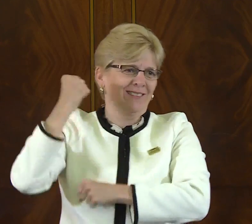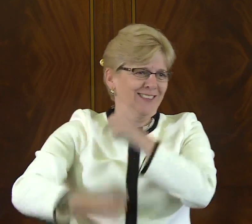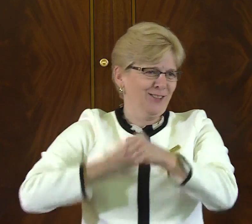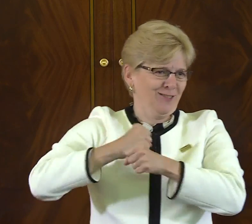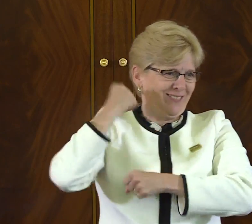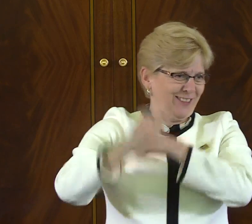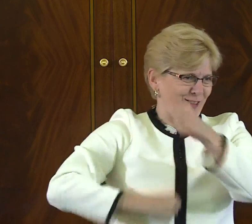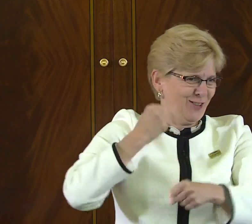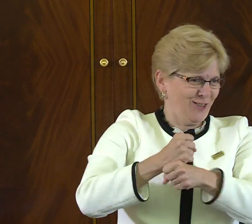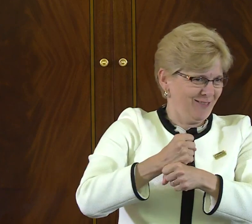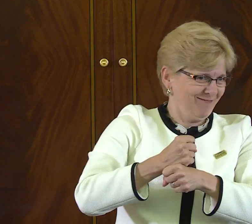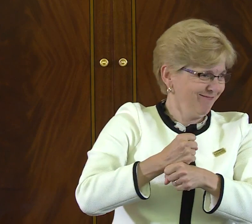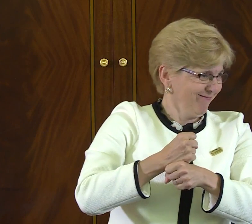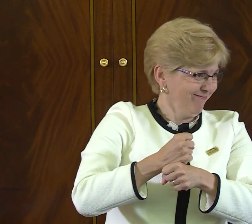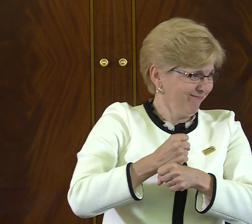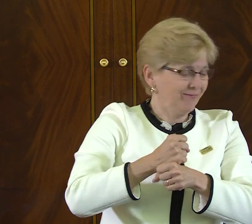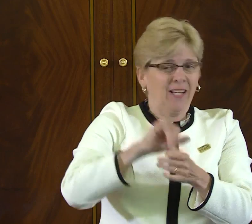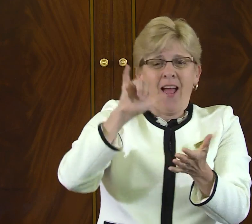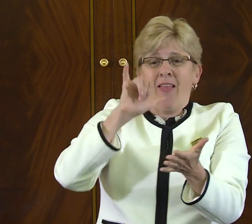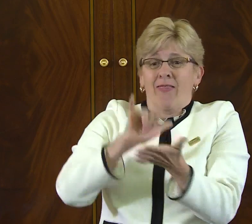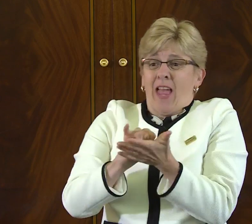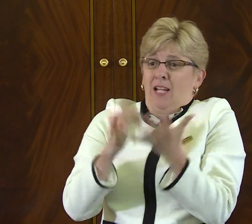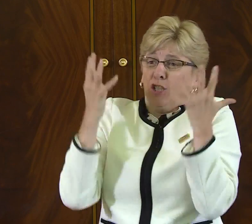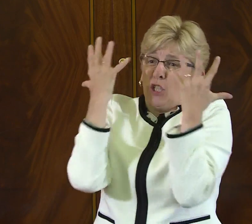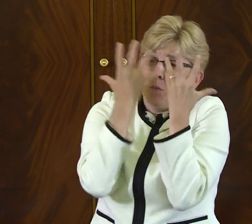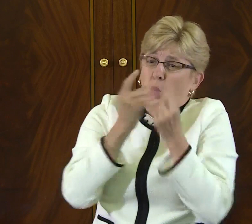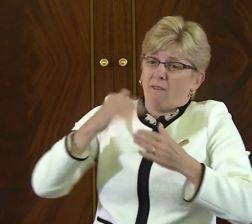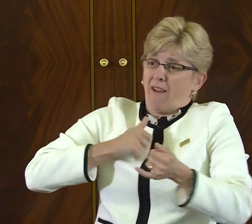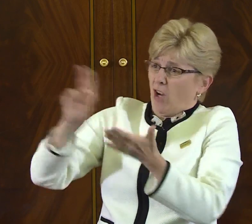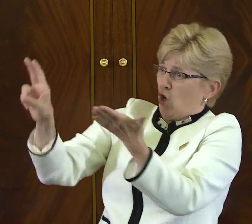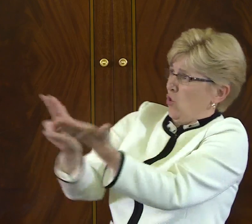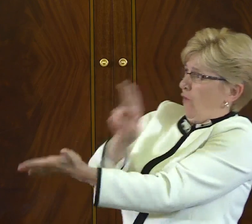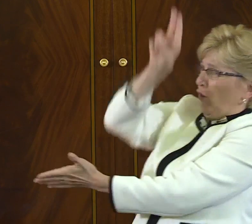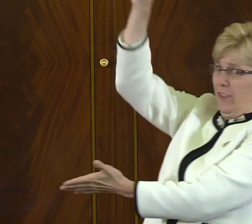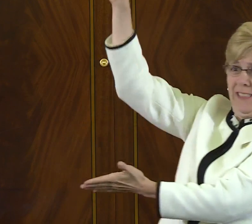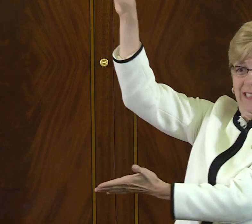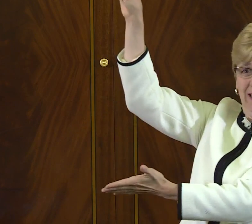for a number of number of years, and that fact, of course,